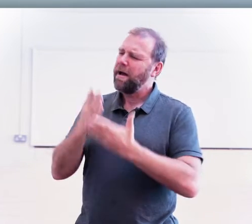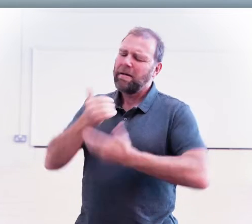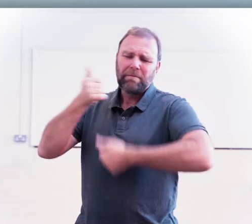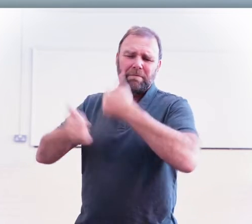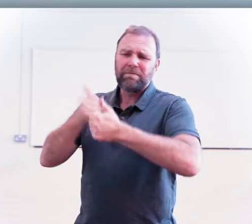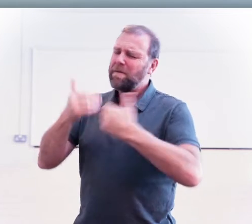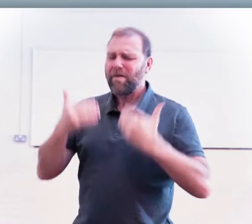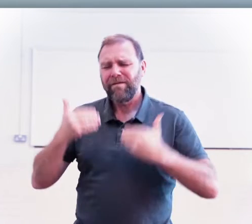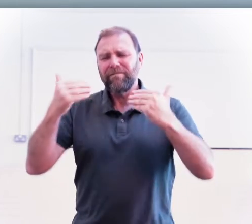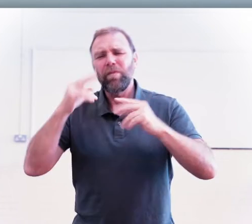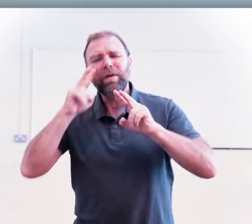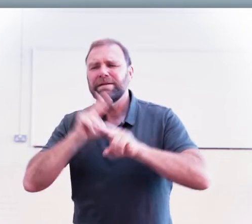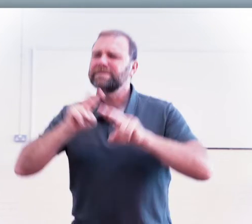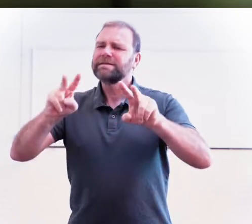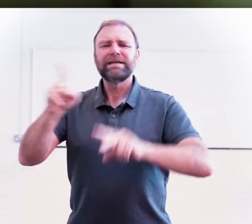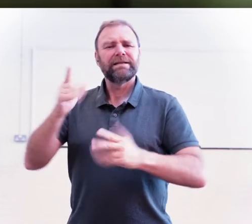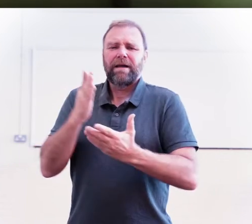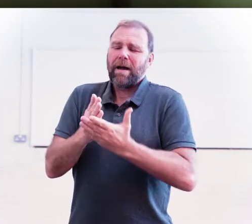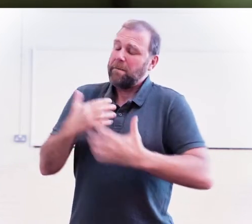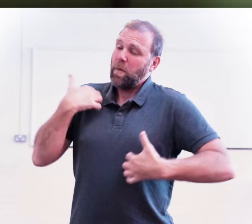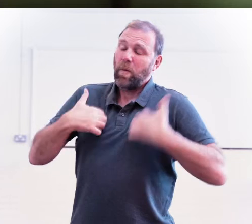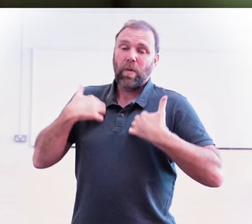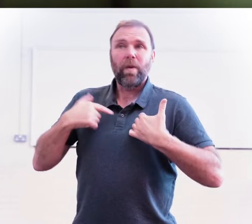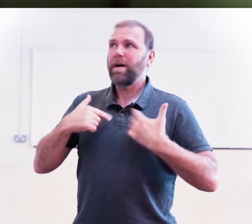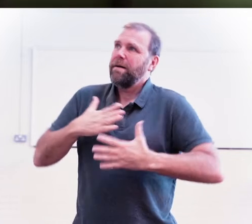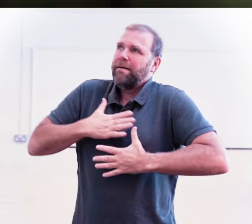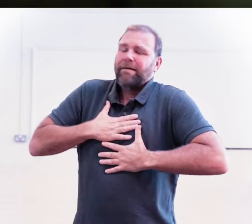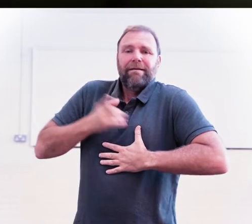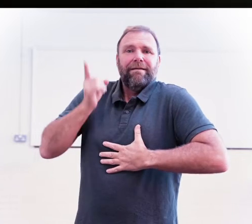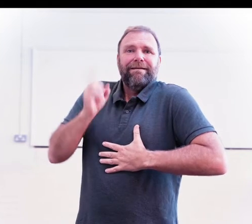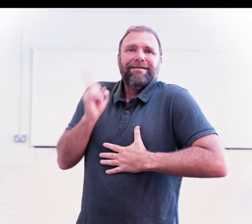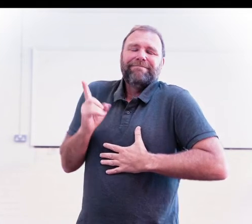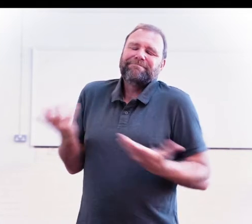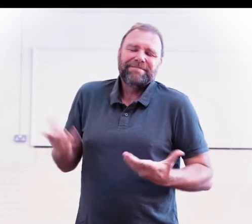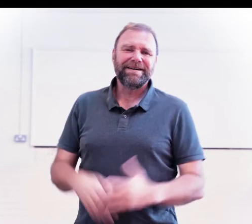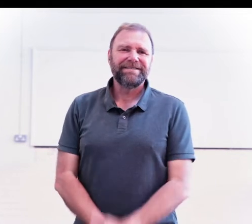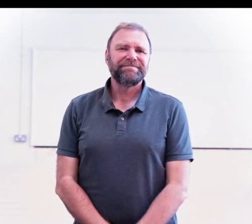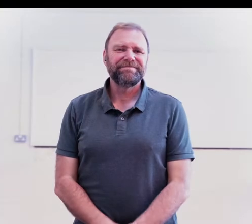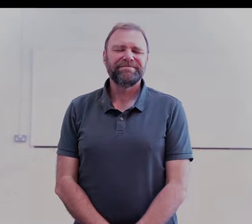ma nhw’n gwmni sy’n agored i bobl weithio gyda nhw (they are open to people working with them) a dwi’n dwli arnyn nhw. (and I love them)